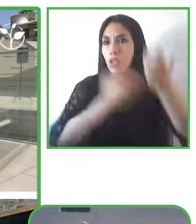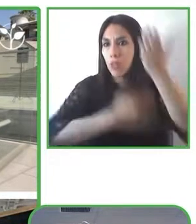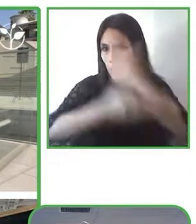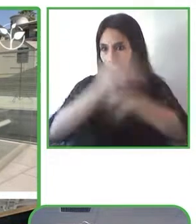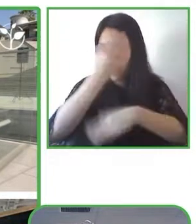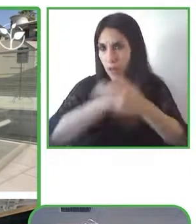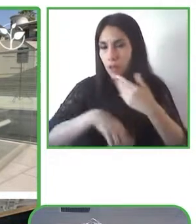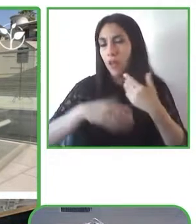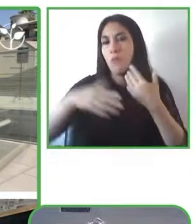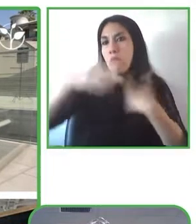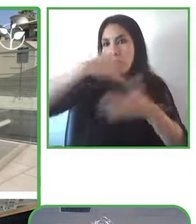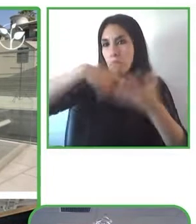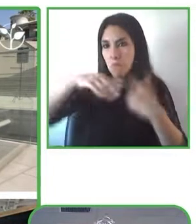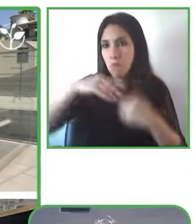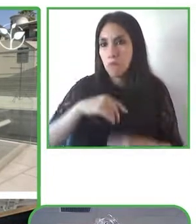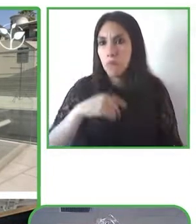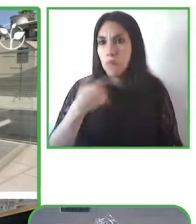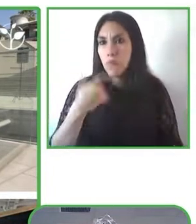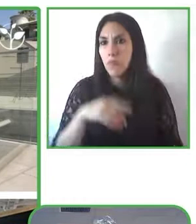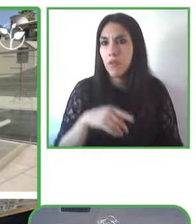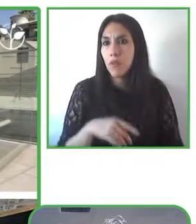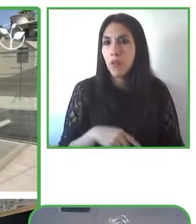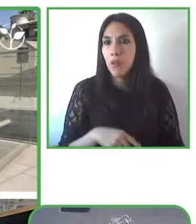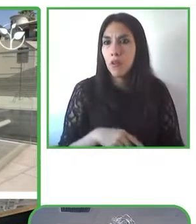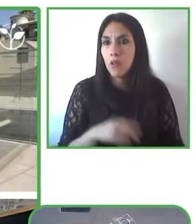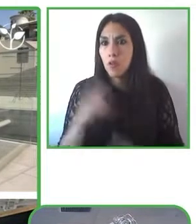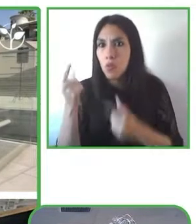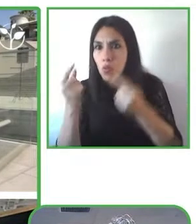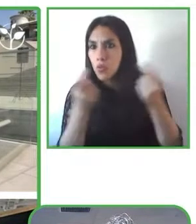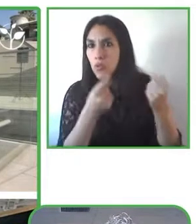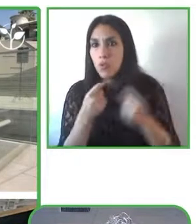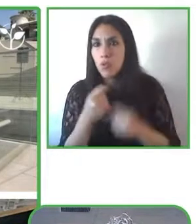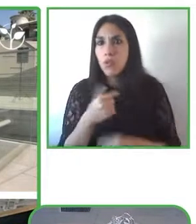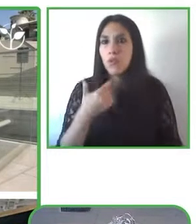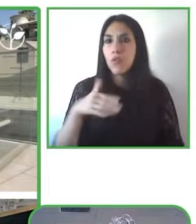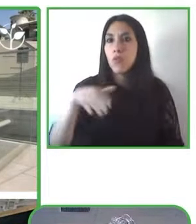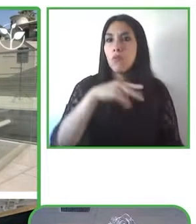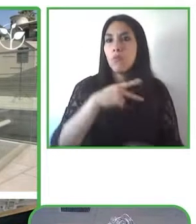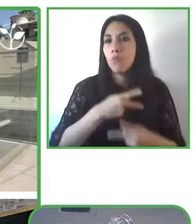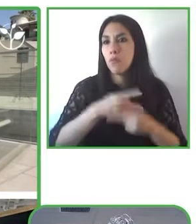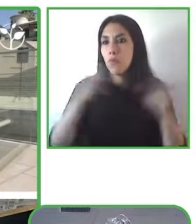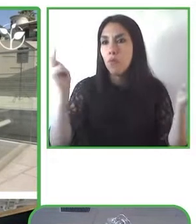called the universal accessibility course for planners for city planners that are responsible